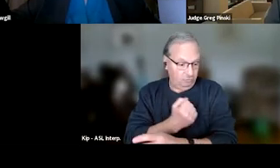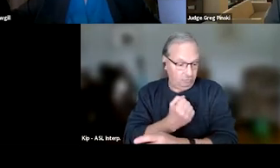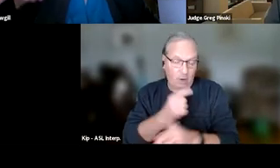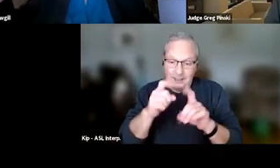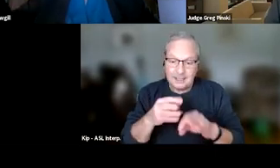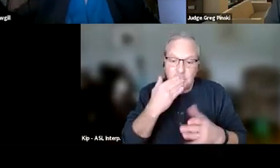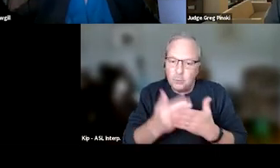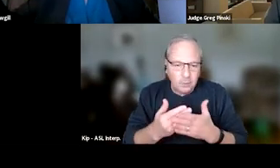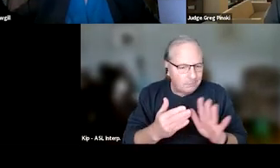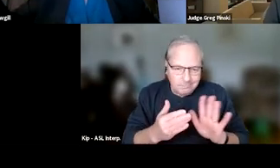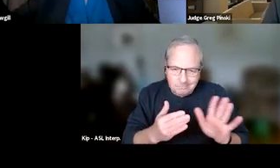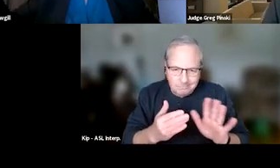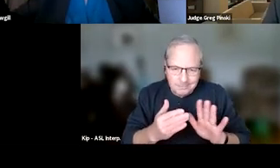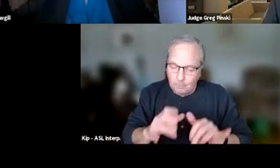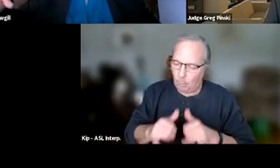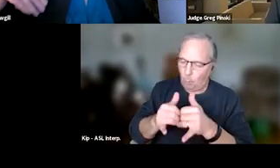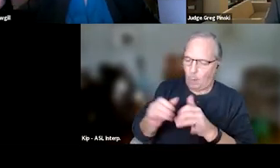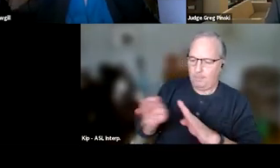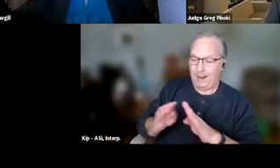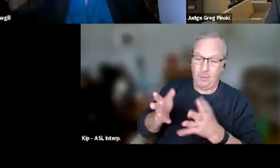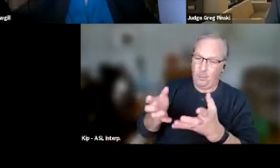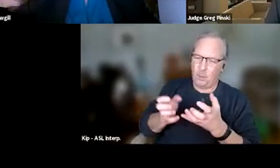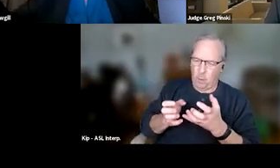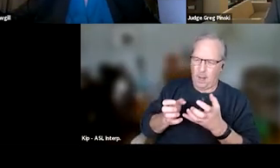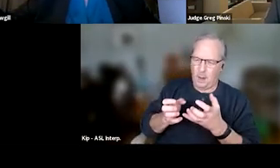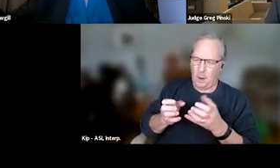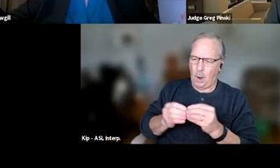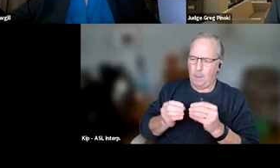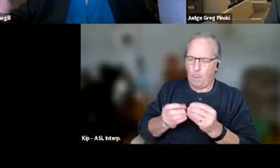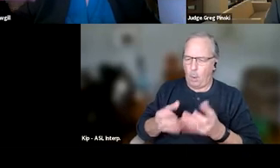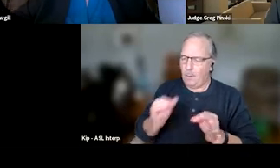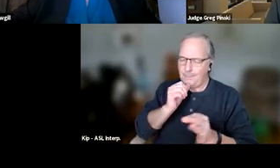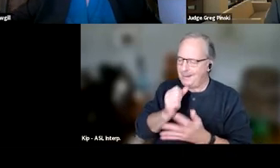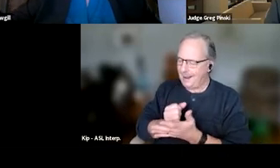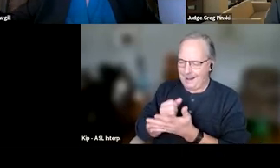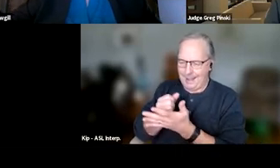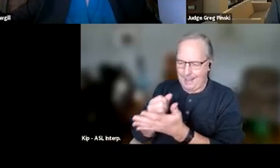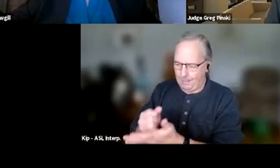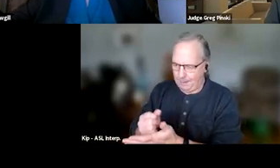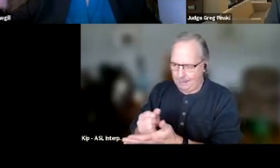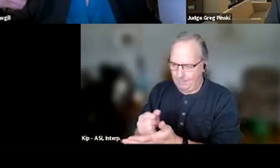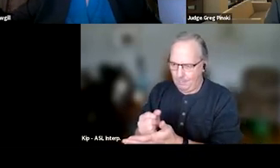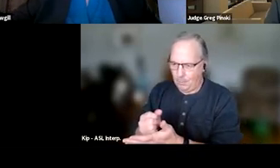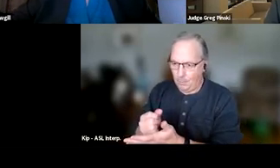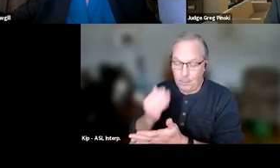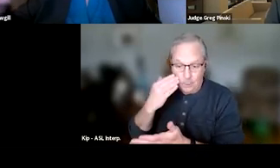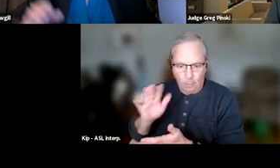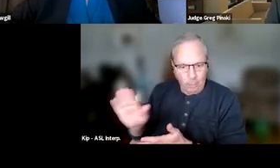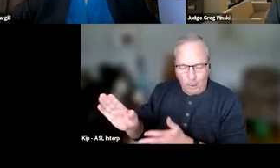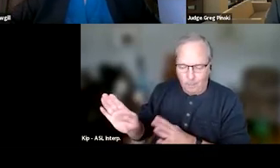we may be rewarding behavior that we don't want to. Or even more importantly, we're not helping them 'cause we're not discovering the behavior that they need help with.